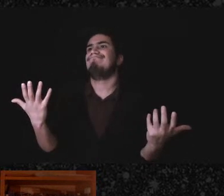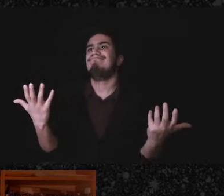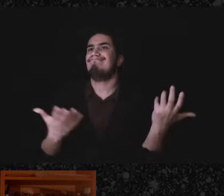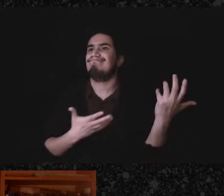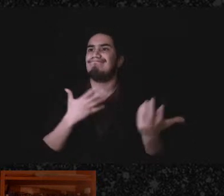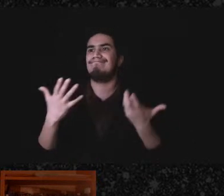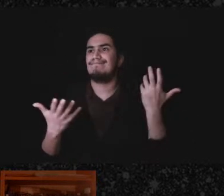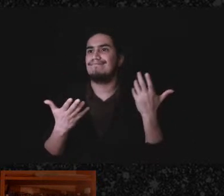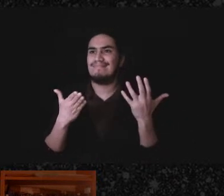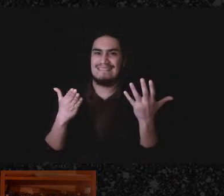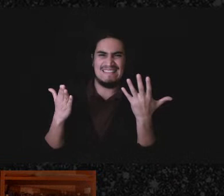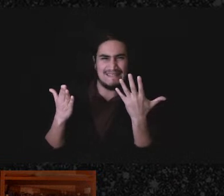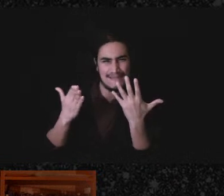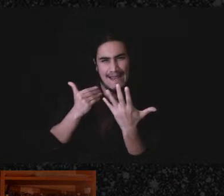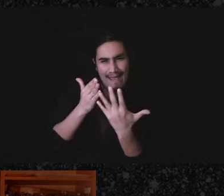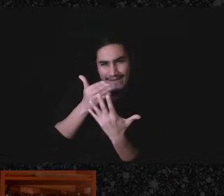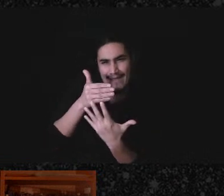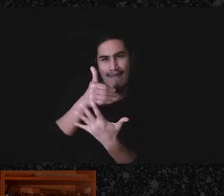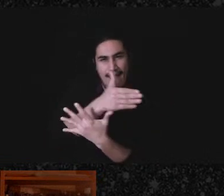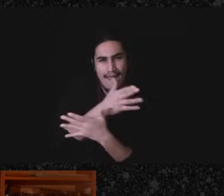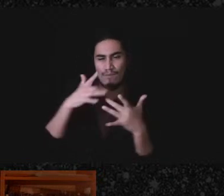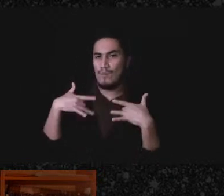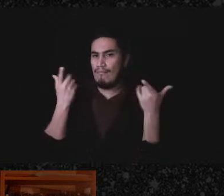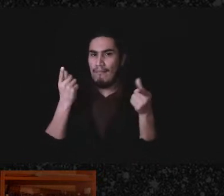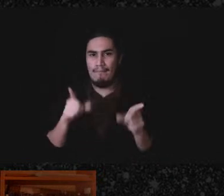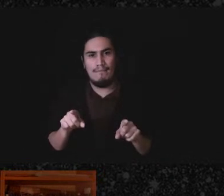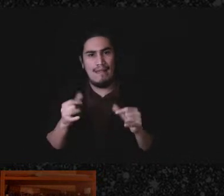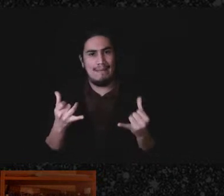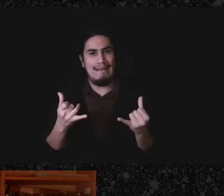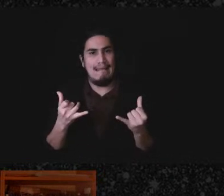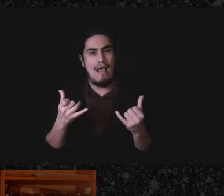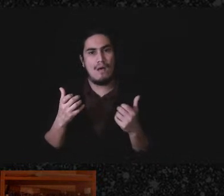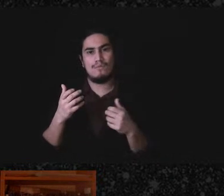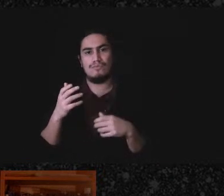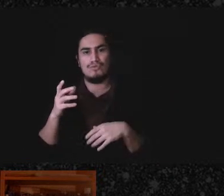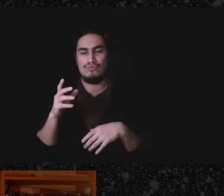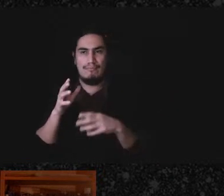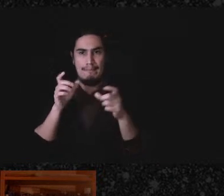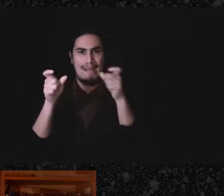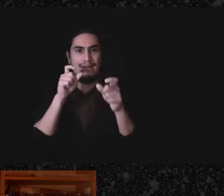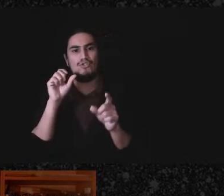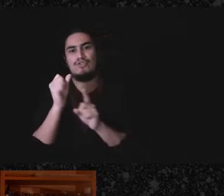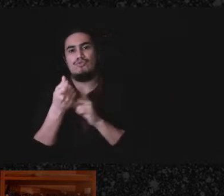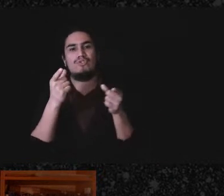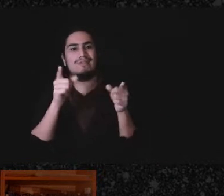navigate what is true now so we can make something else the conditions that we're living in, just a few general thoughts. Mike, please take it.